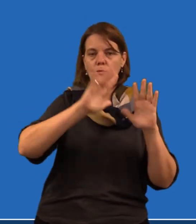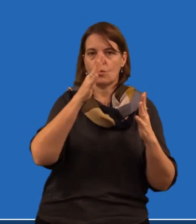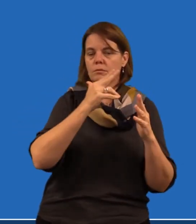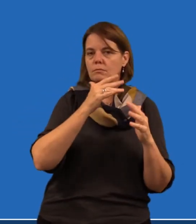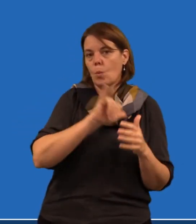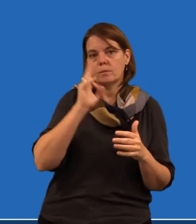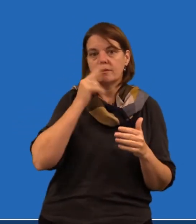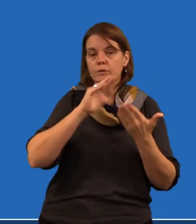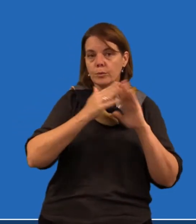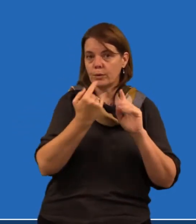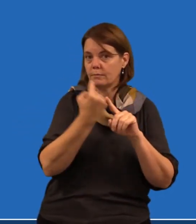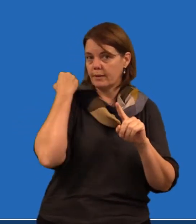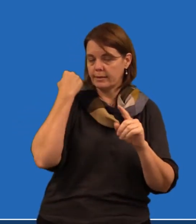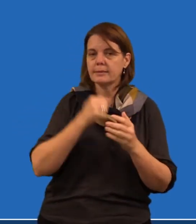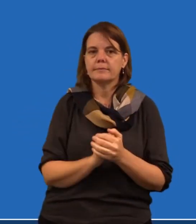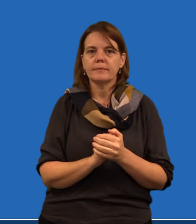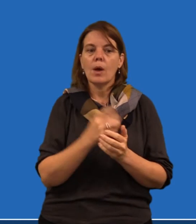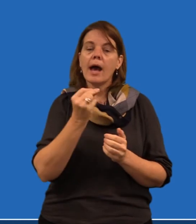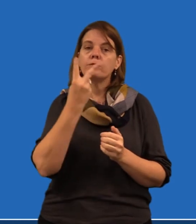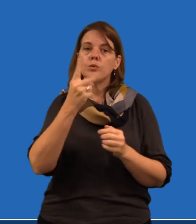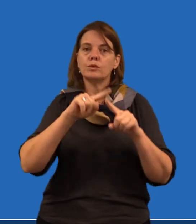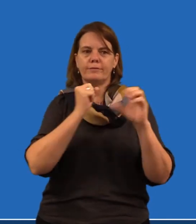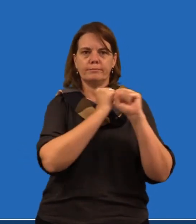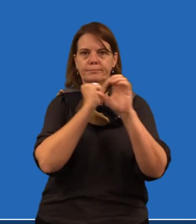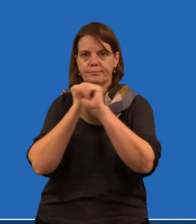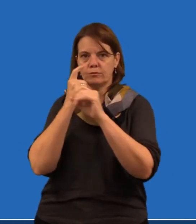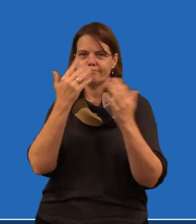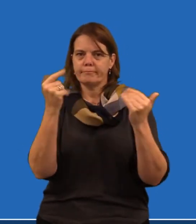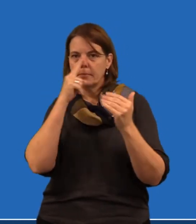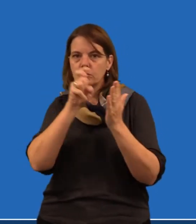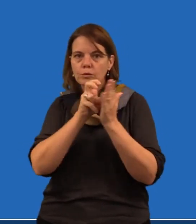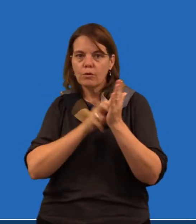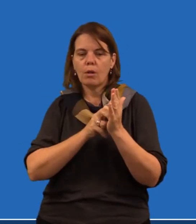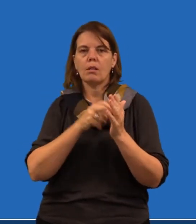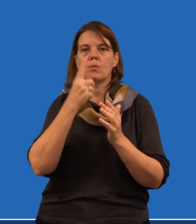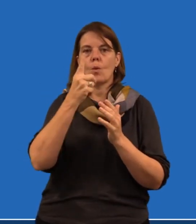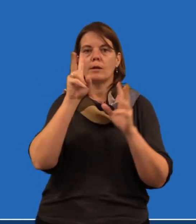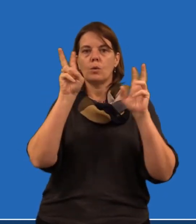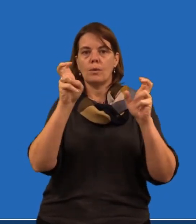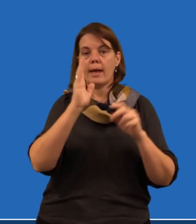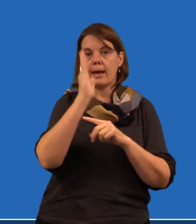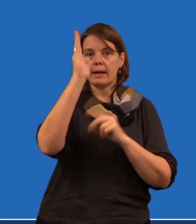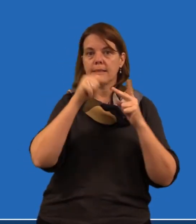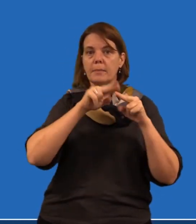never experienced Auslan or been within the deaf community in the past. Two different advertising campaigns we have to encourage enrolment.